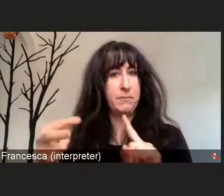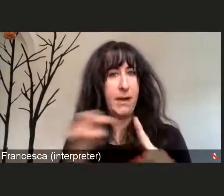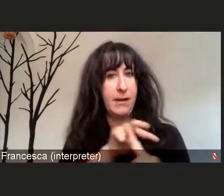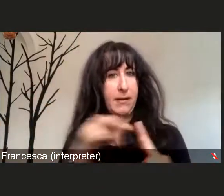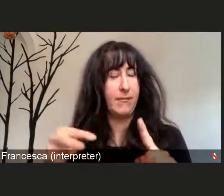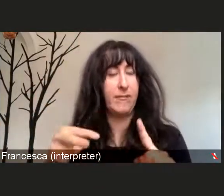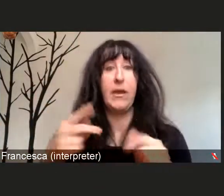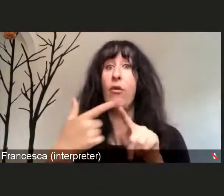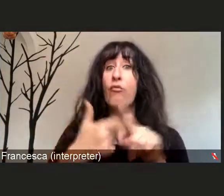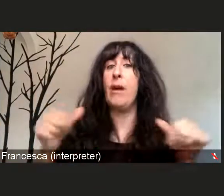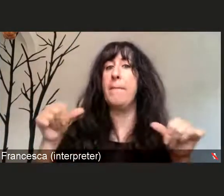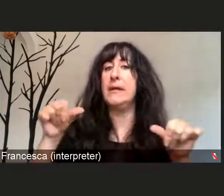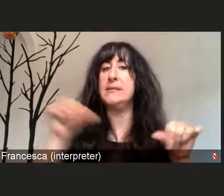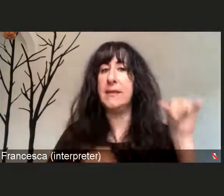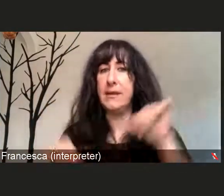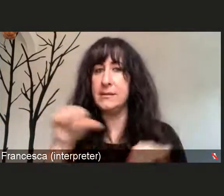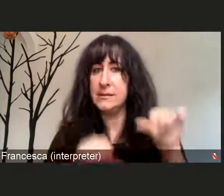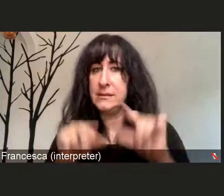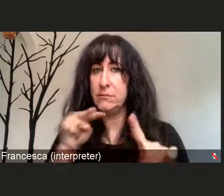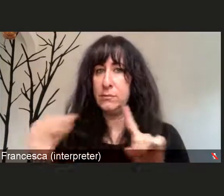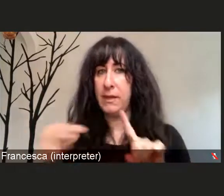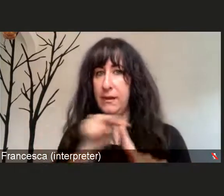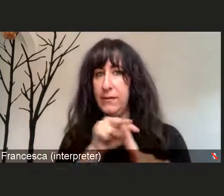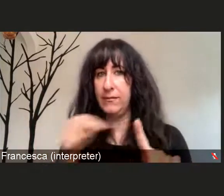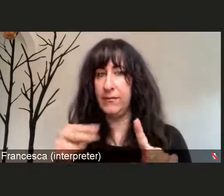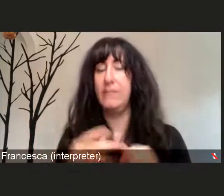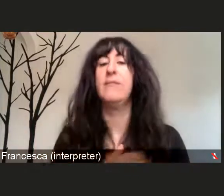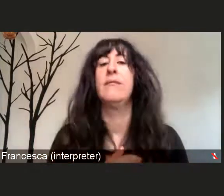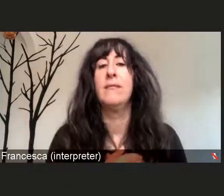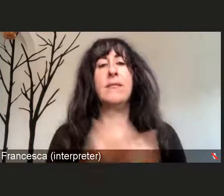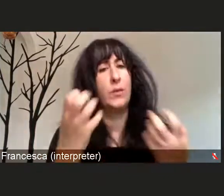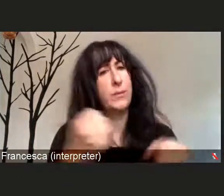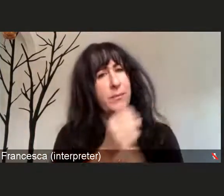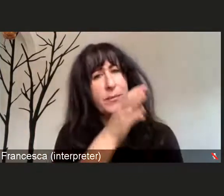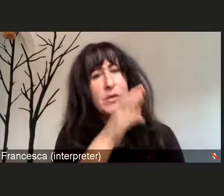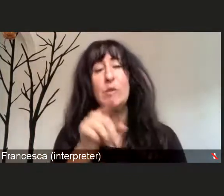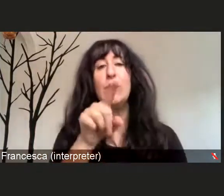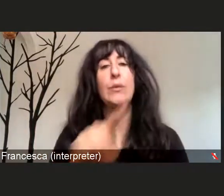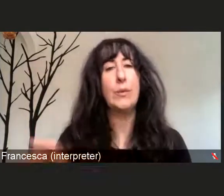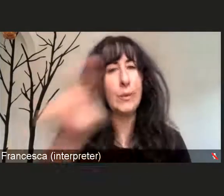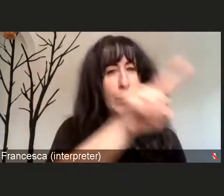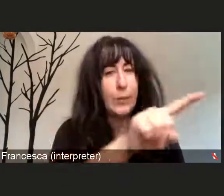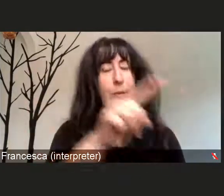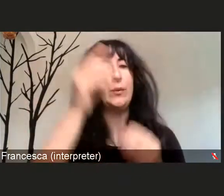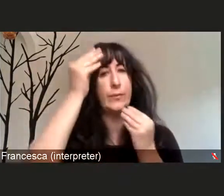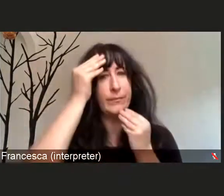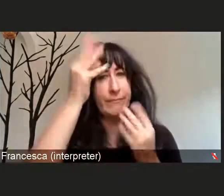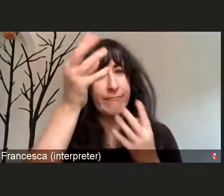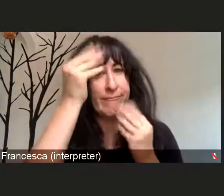And for that we wanna make sure and turn you now to Dr. Bill Chasanov, who's been with you